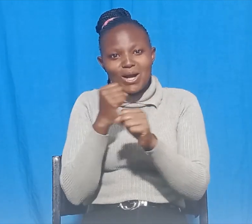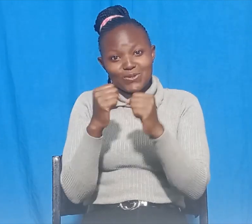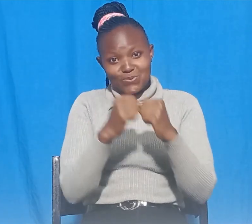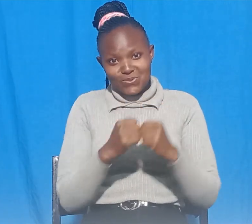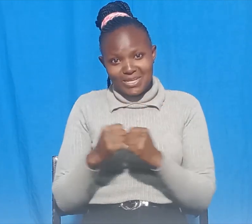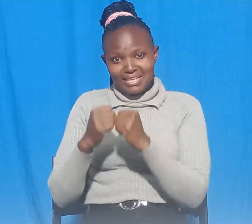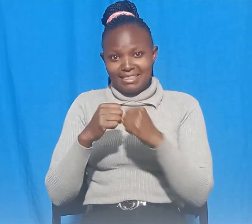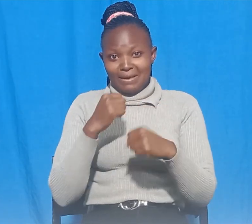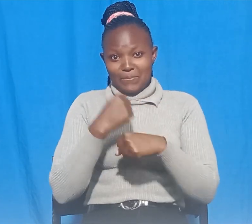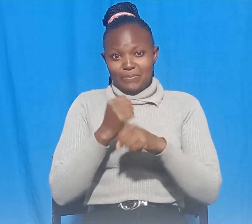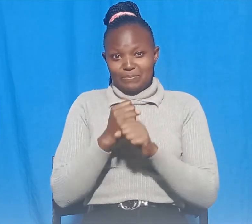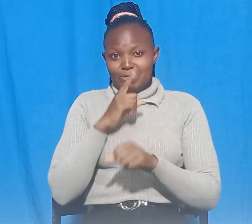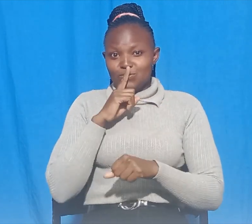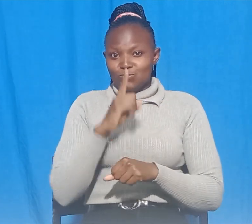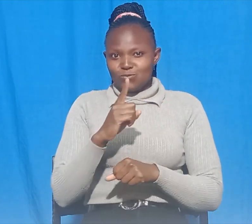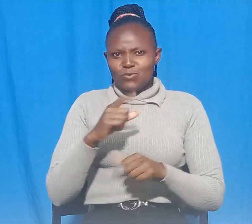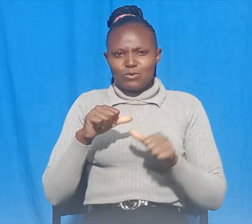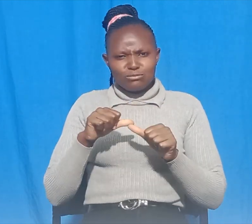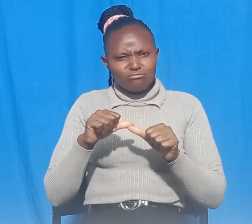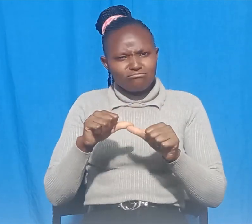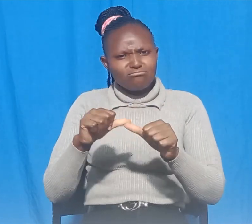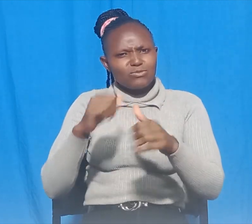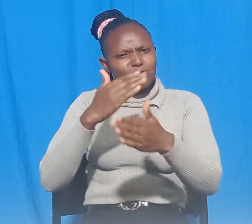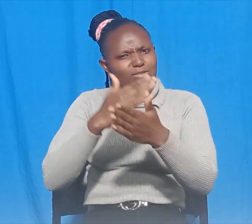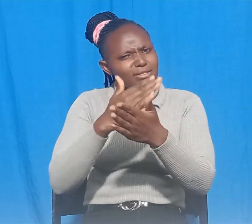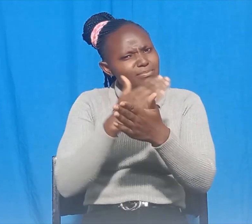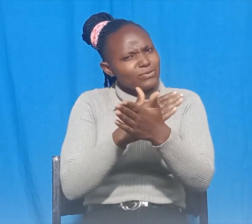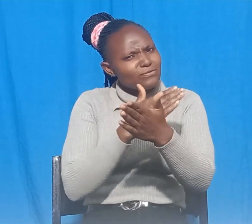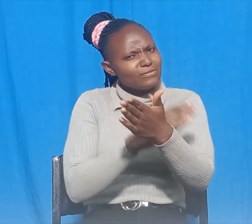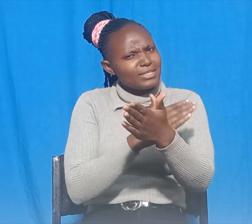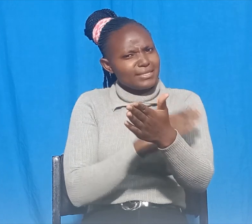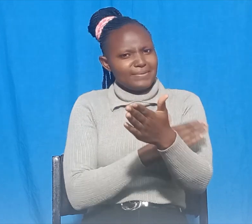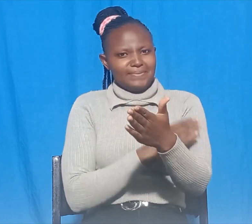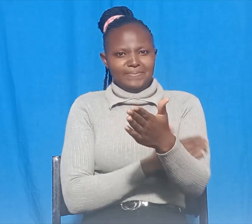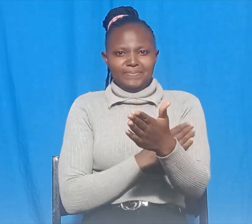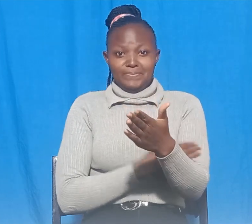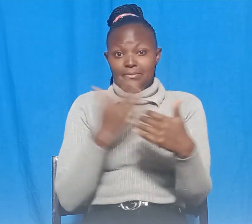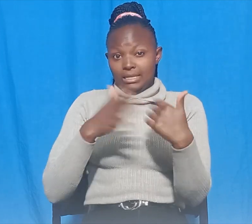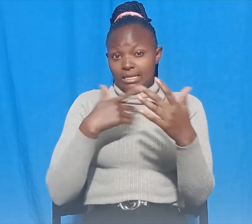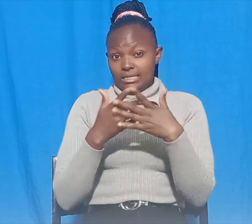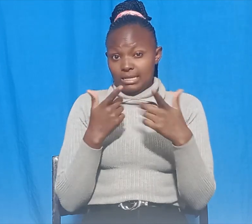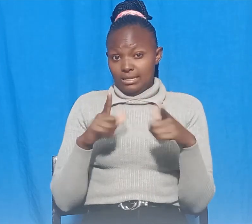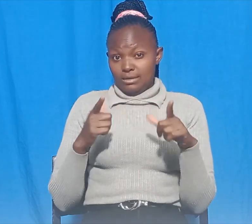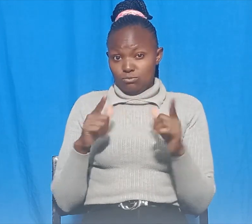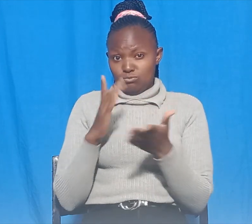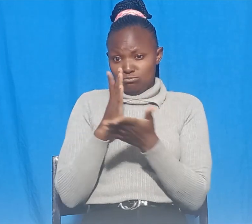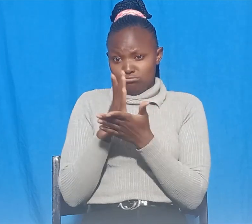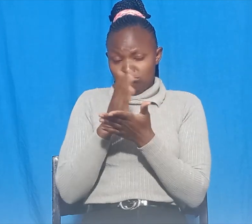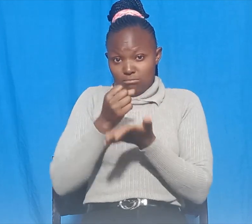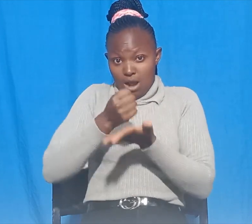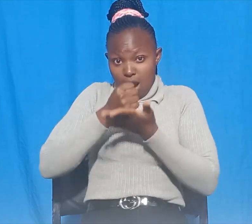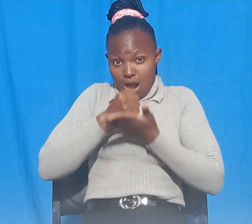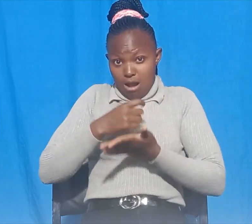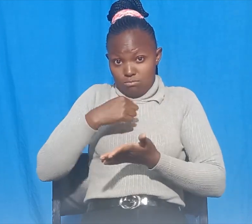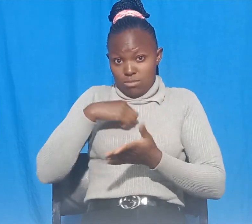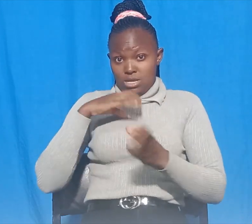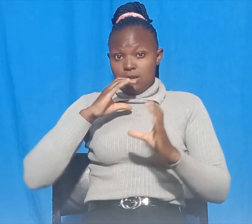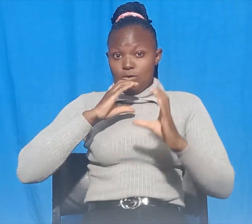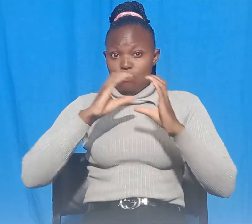continuous improvement in our signning skills sign language has me communicate with persons